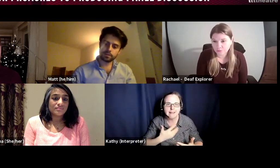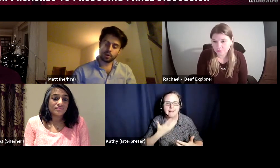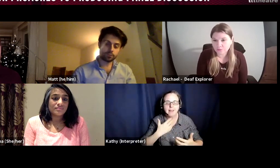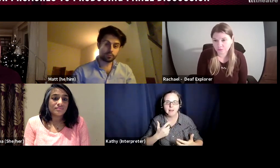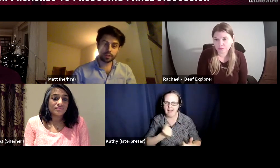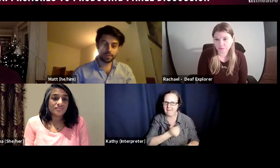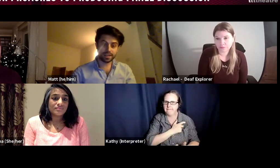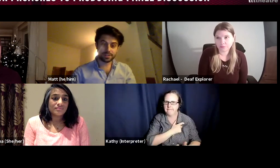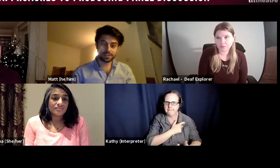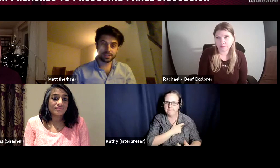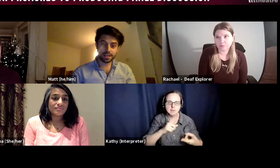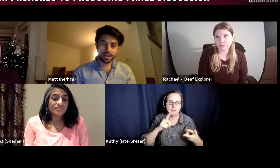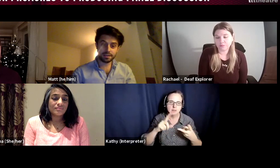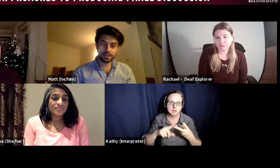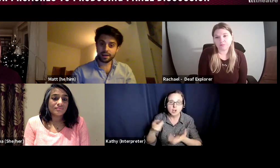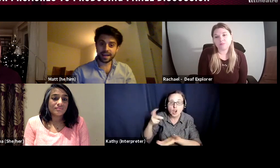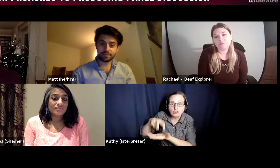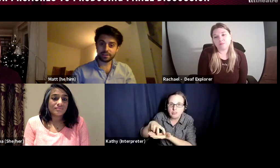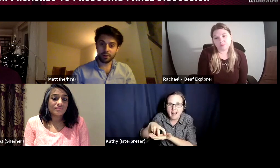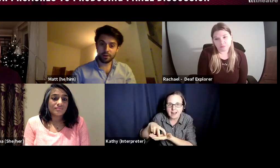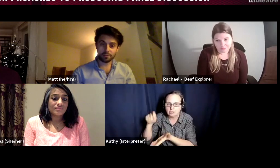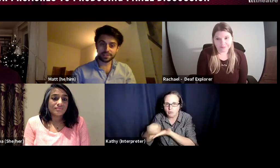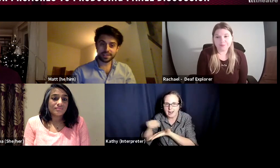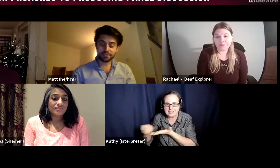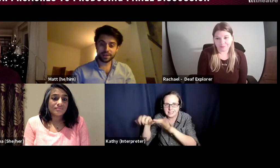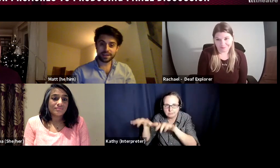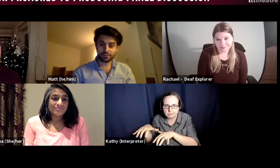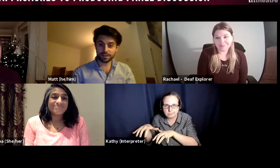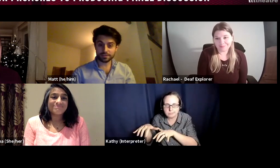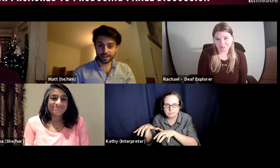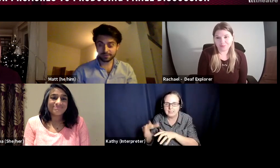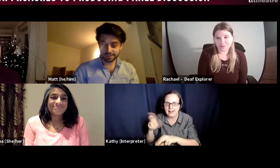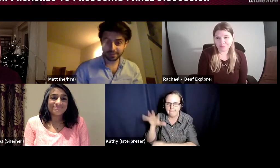often when I make a mistake I have this horrible sinking feeling and I realise I'm going to have to